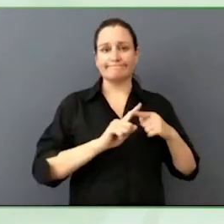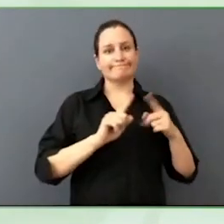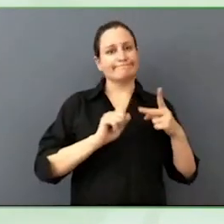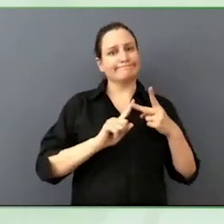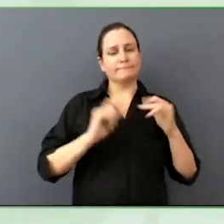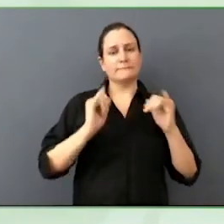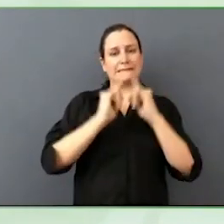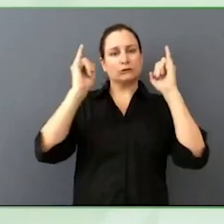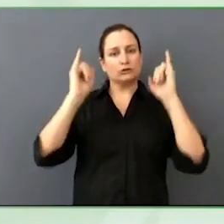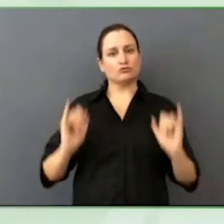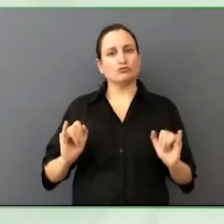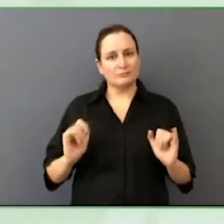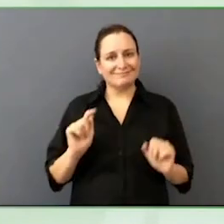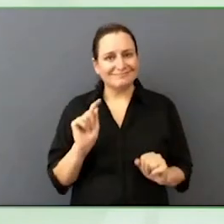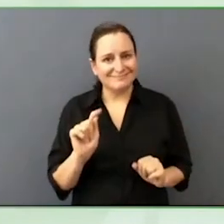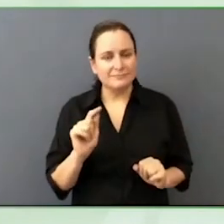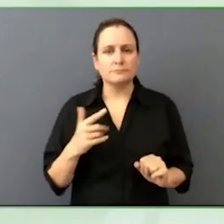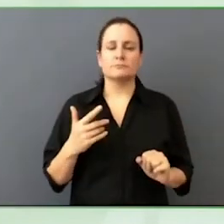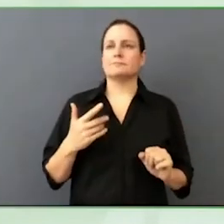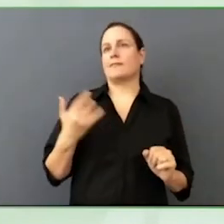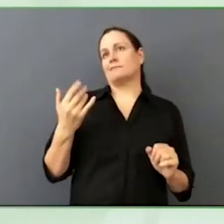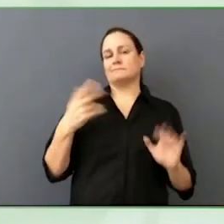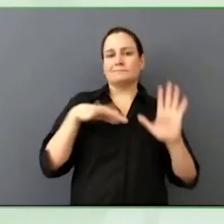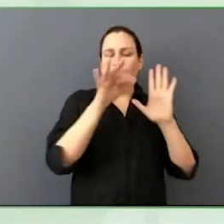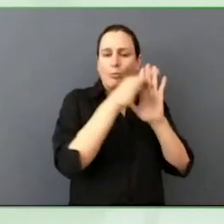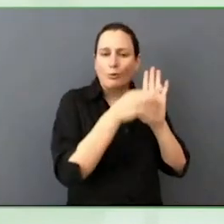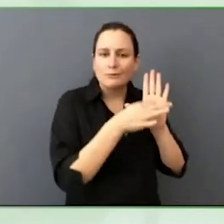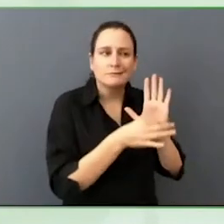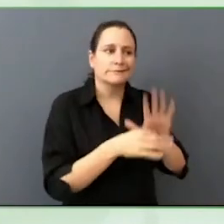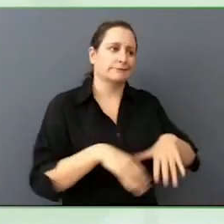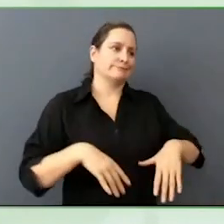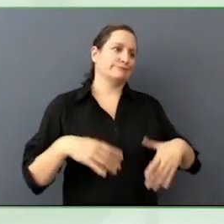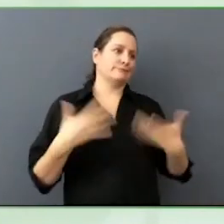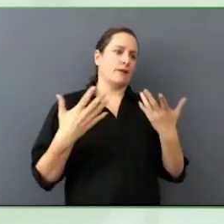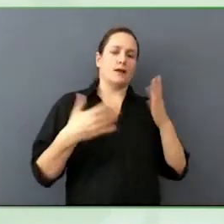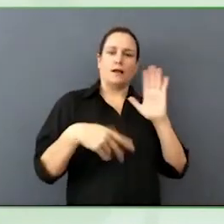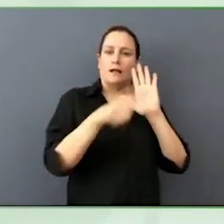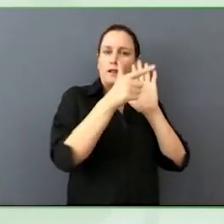policies and legal ways, in which people are marginalised.